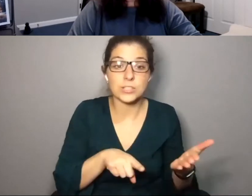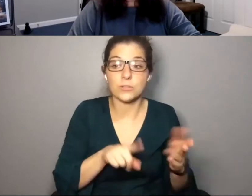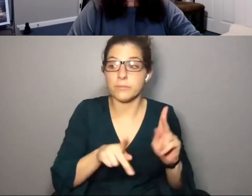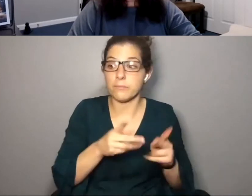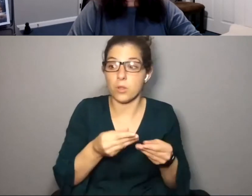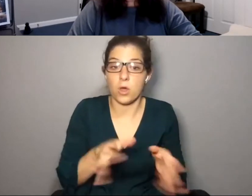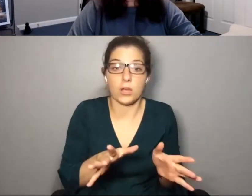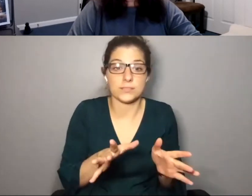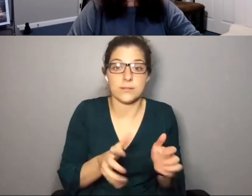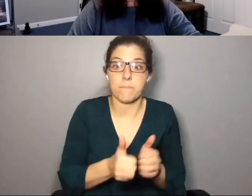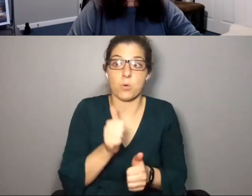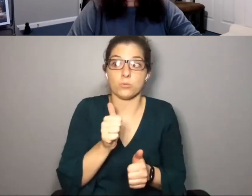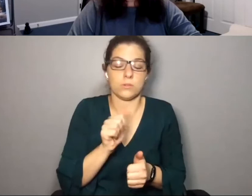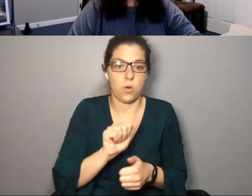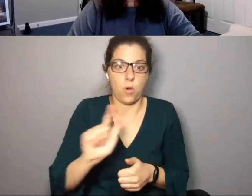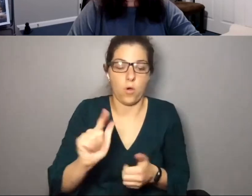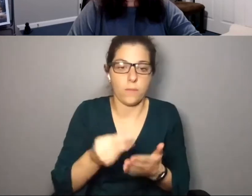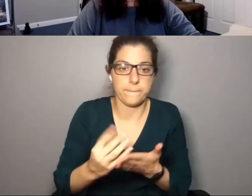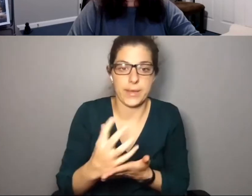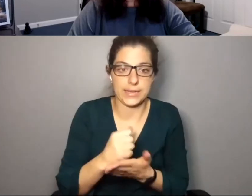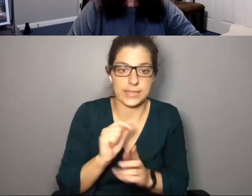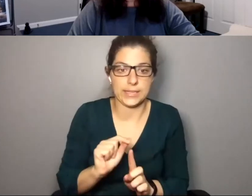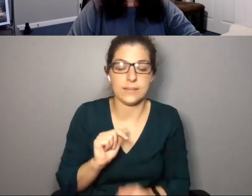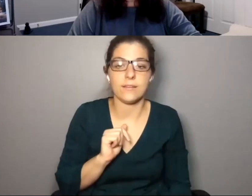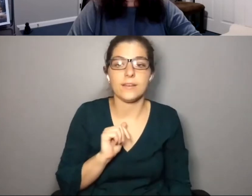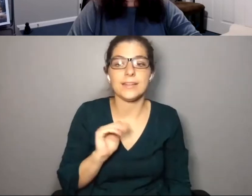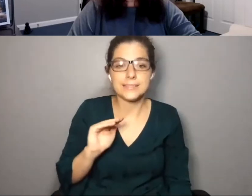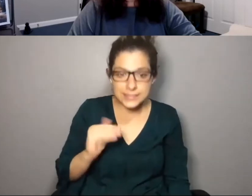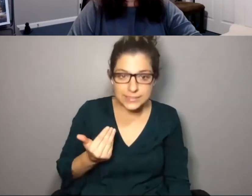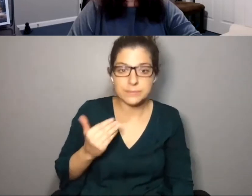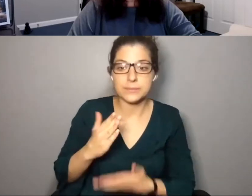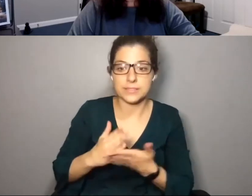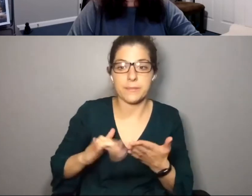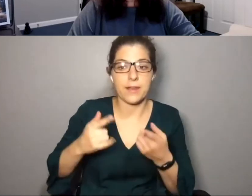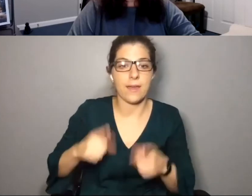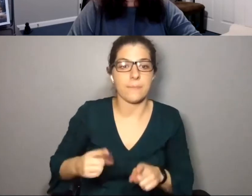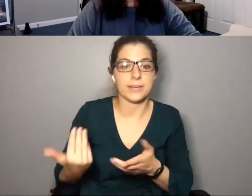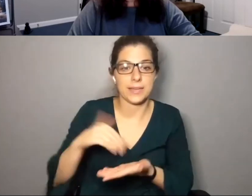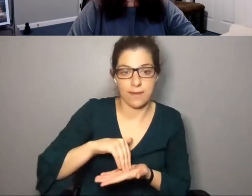cancellations similar to what we saw at the on-set of the pandemic where folks lost most of their income and it seems some of